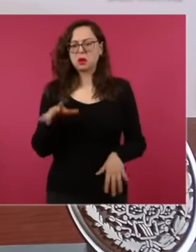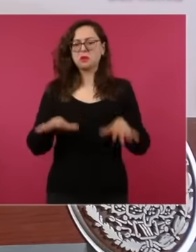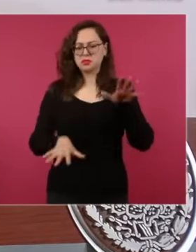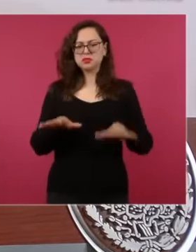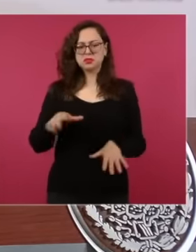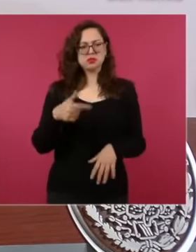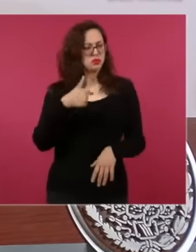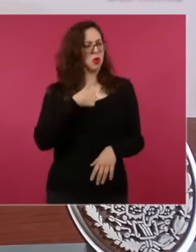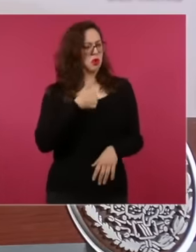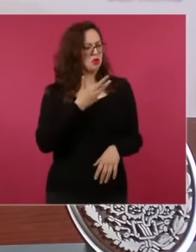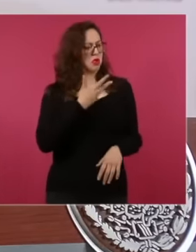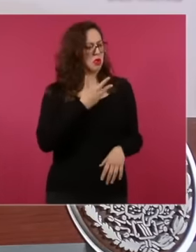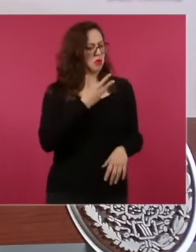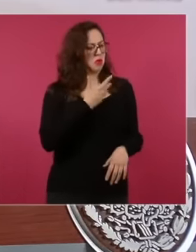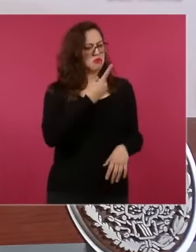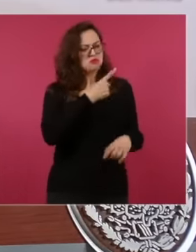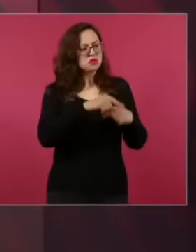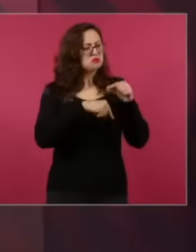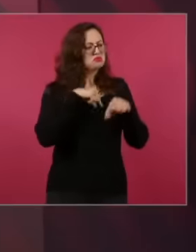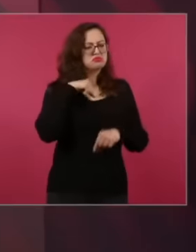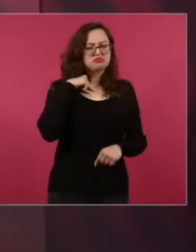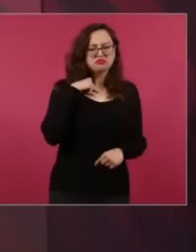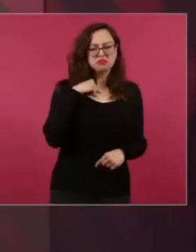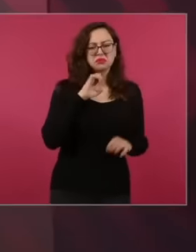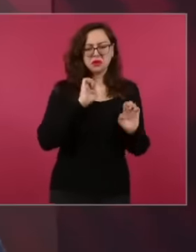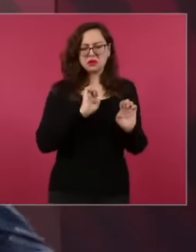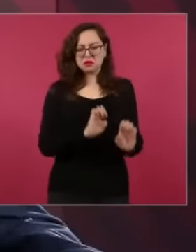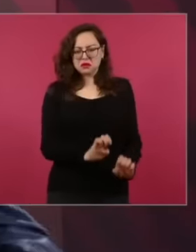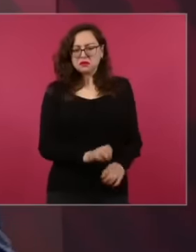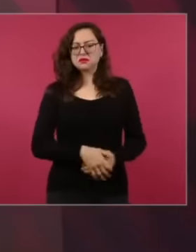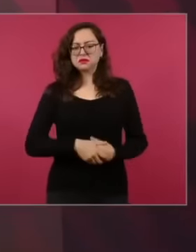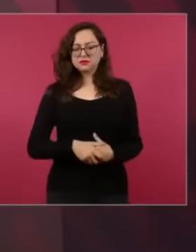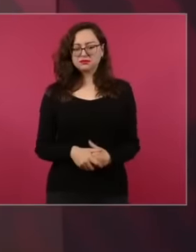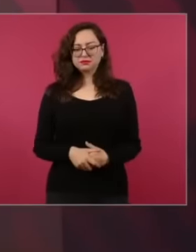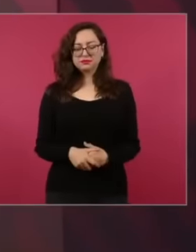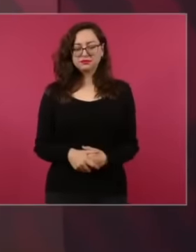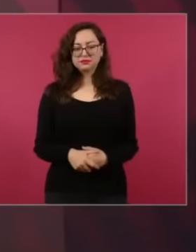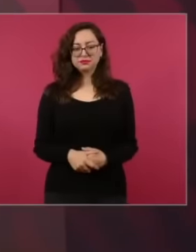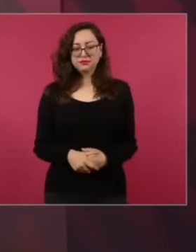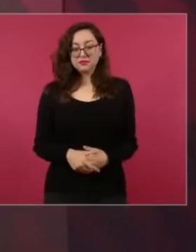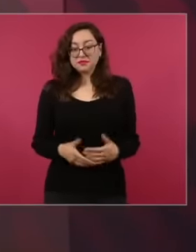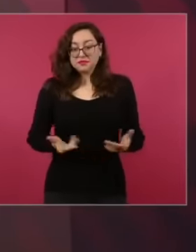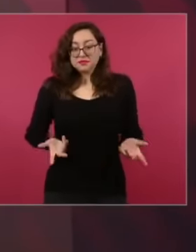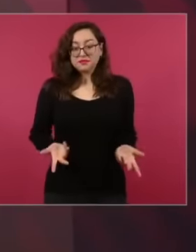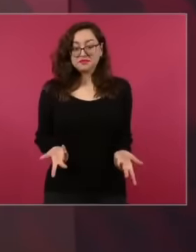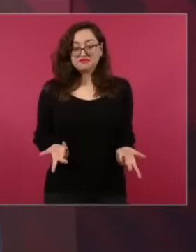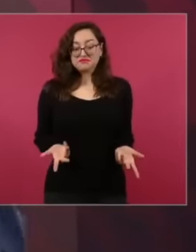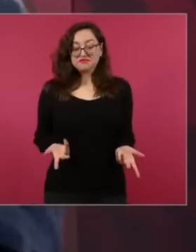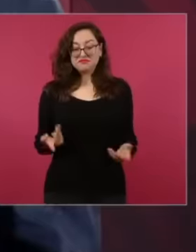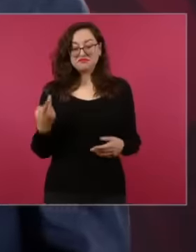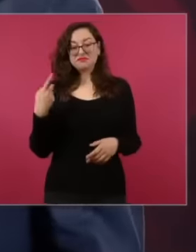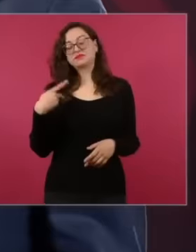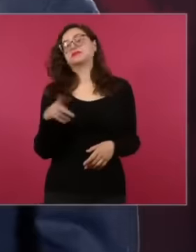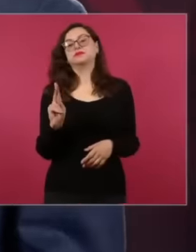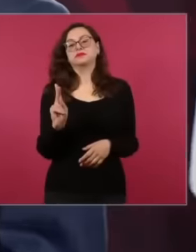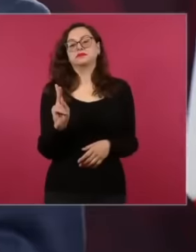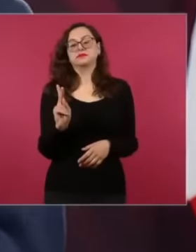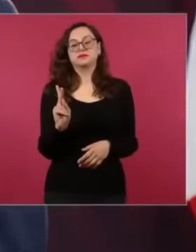those who can win, let's say that they obtain a